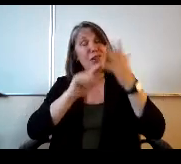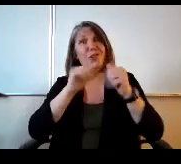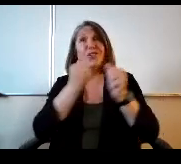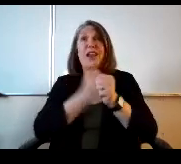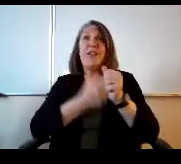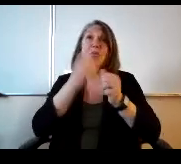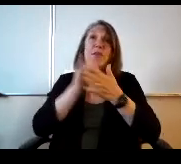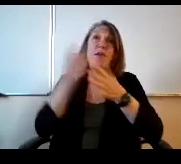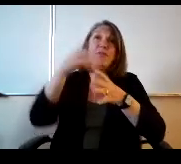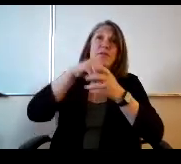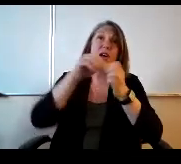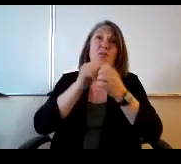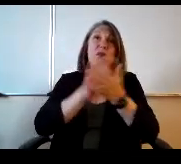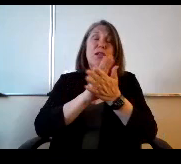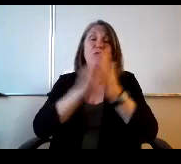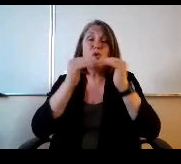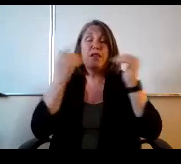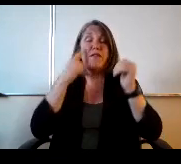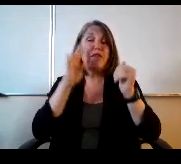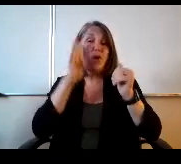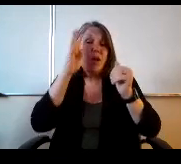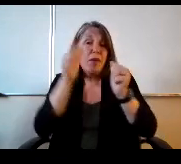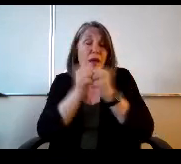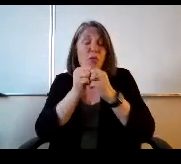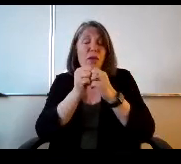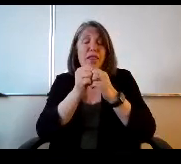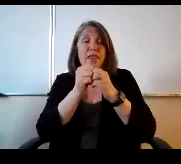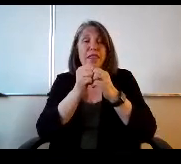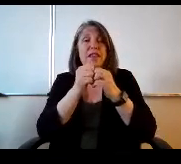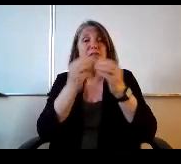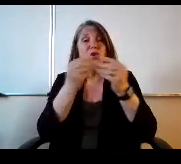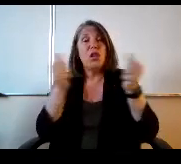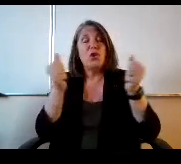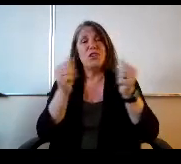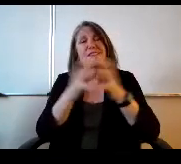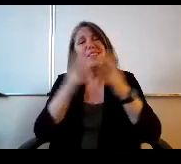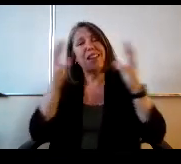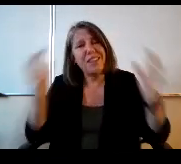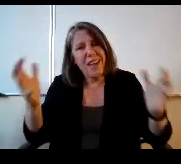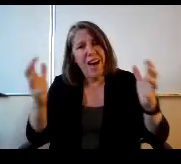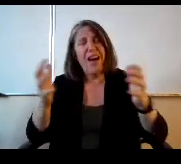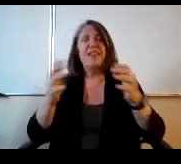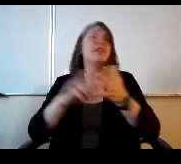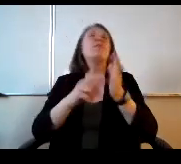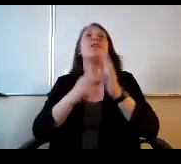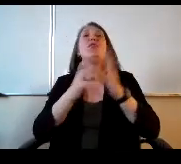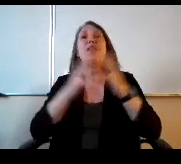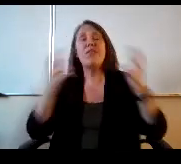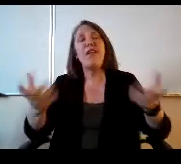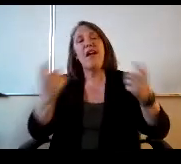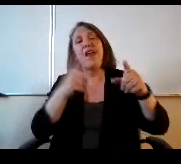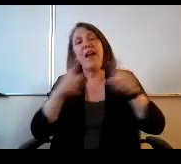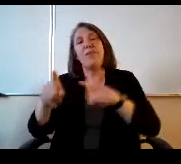the school level for coming up with these. Solutions it's a lot. I mean, there's there's a lot happening this summer,